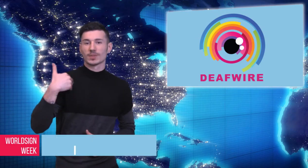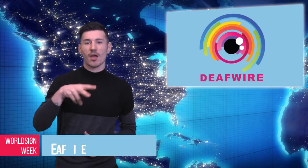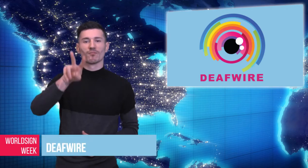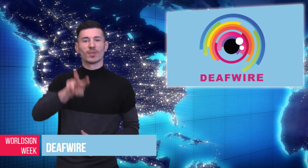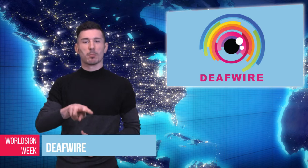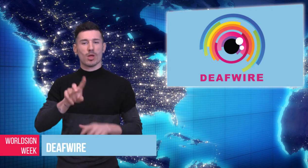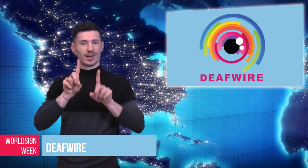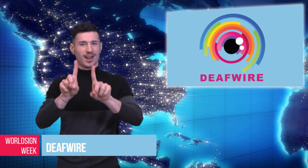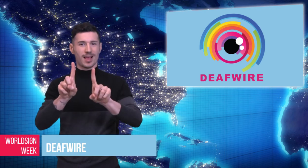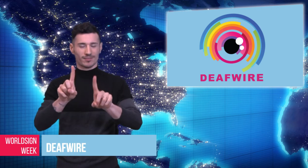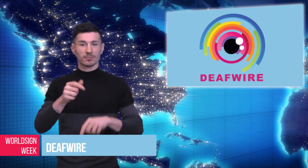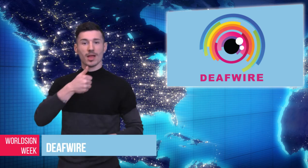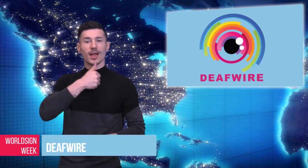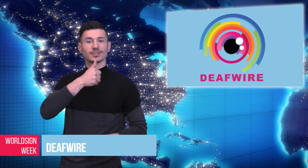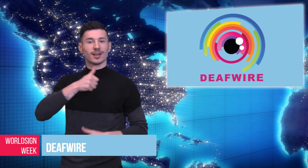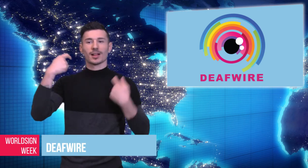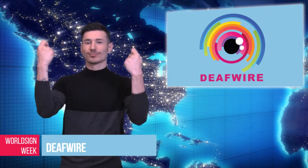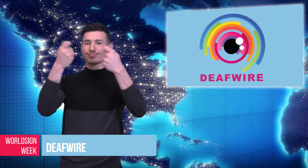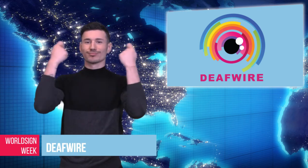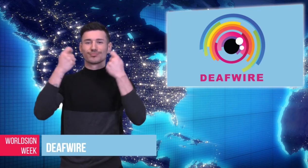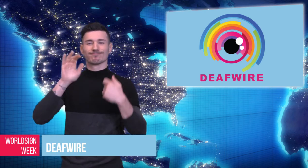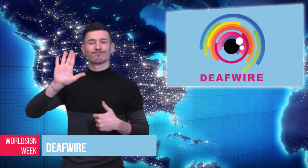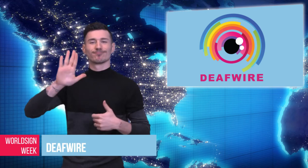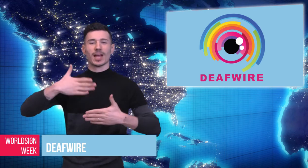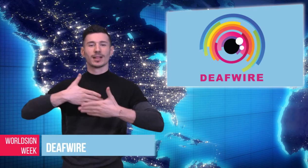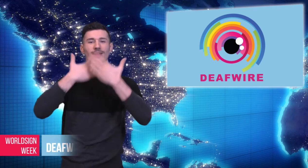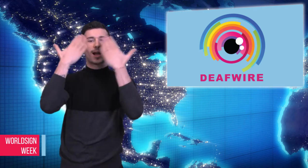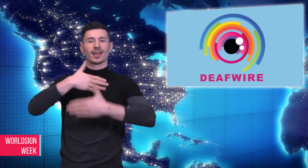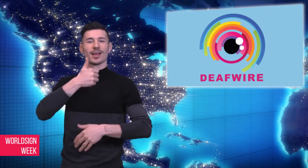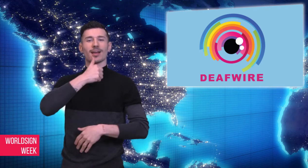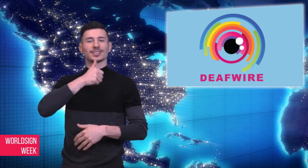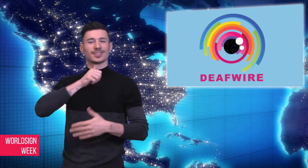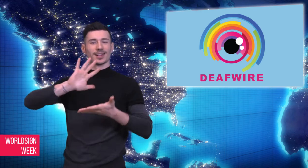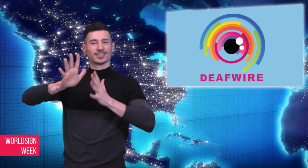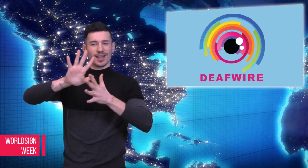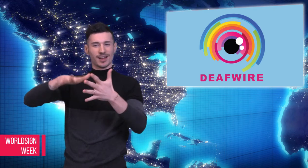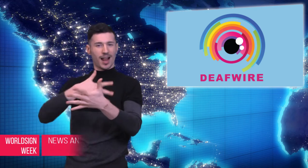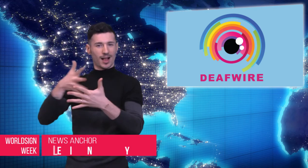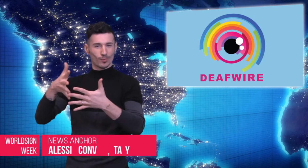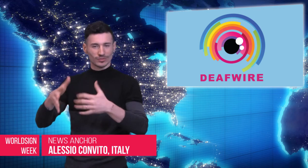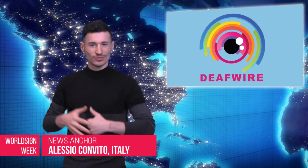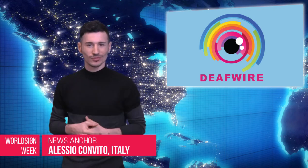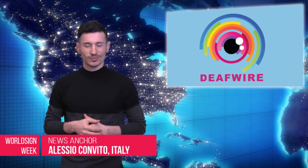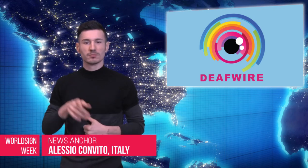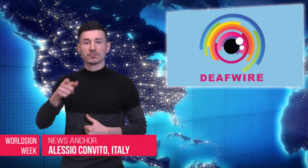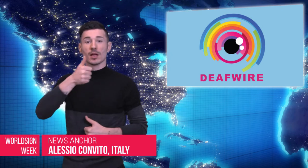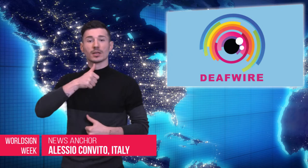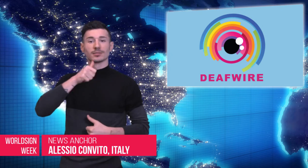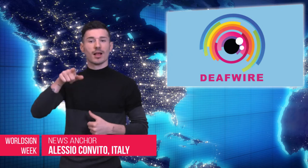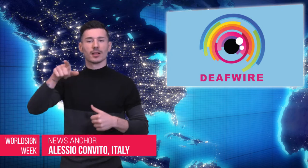Alessio: Iceland celebrated the Day of the Icelandic Sign Language